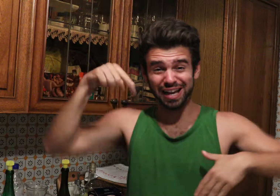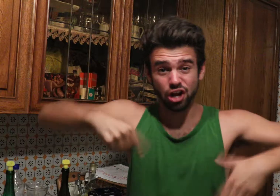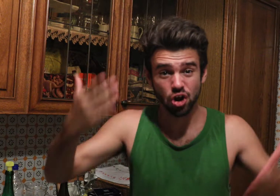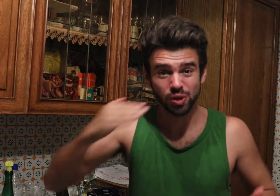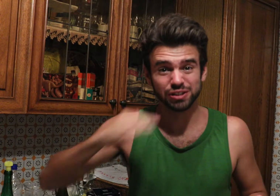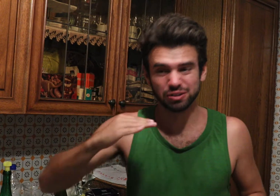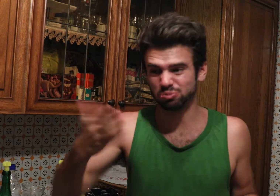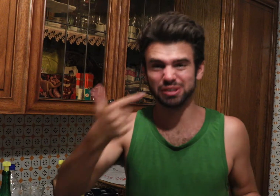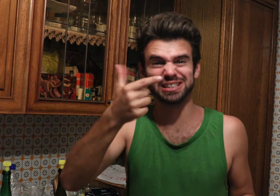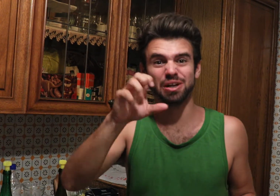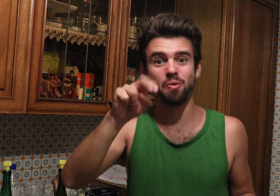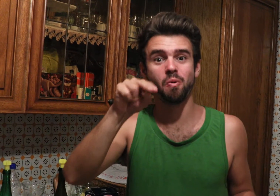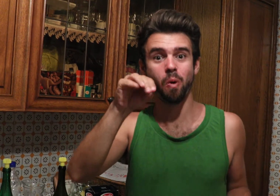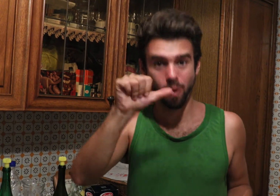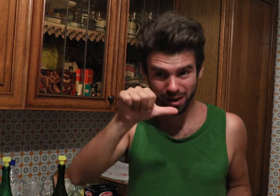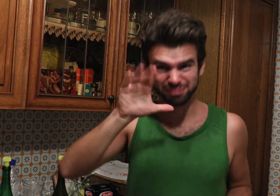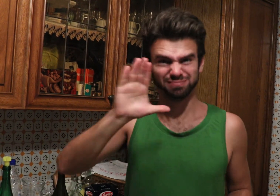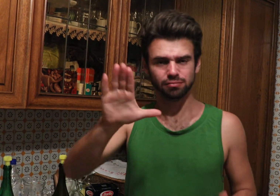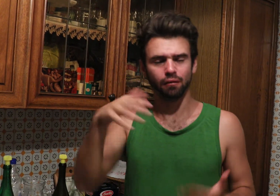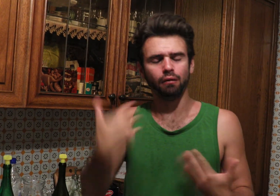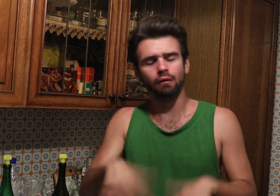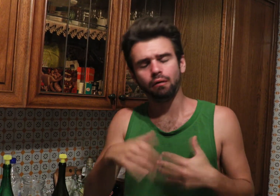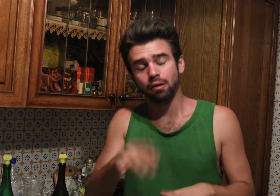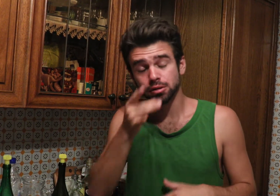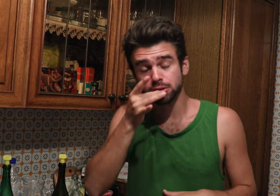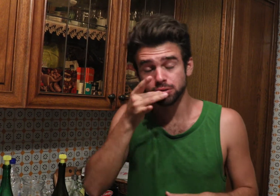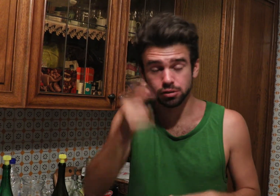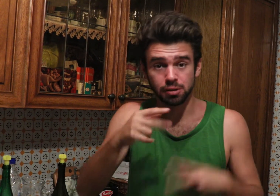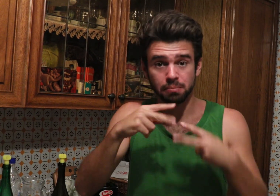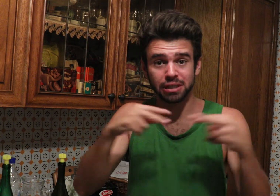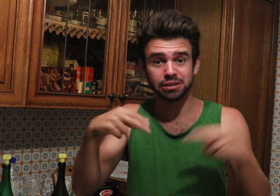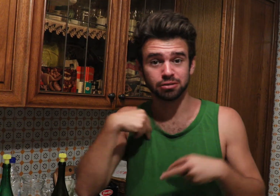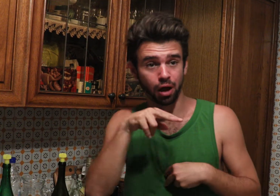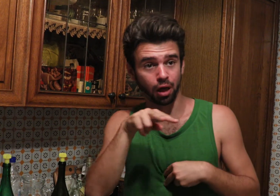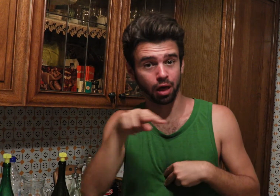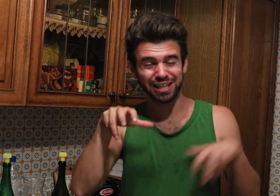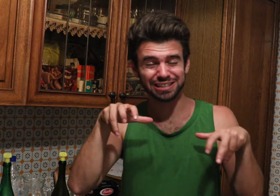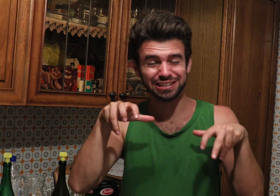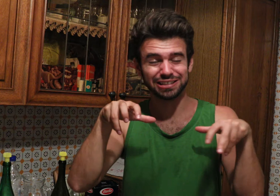I am here in Genoa, Italy. Genoa has countless insanely delicious pastas!